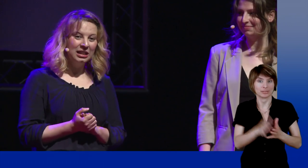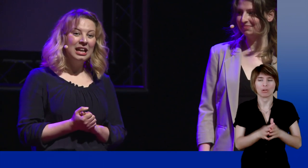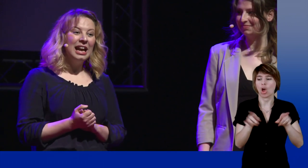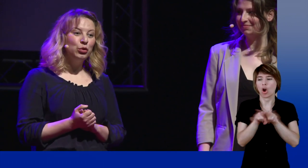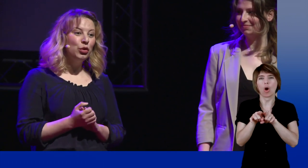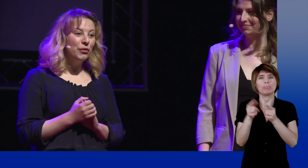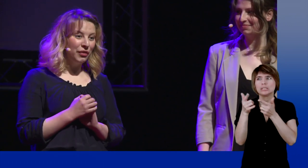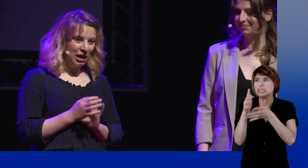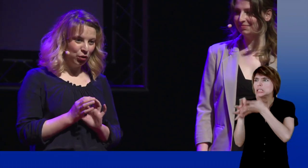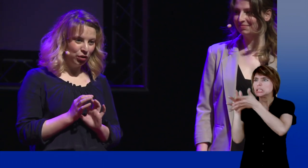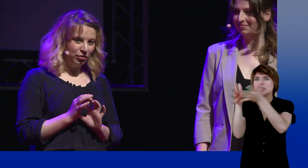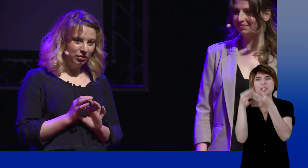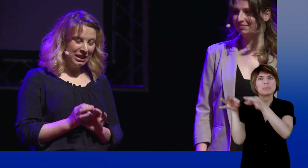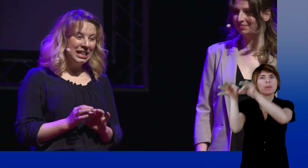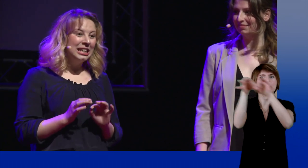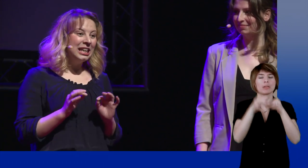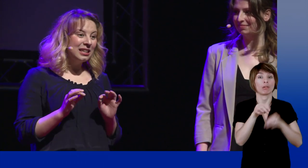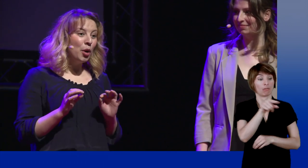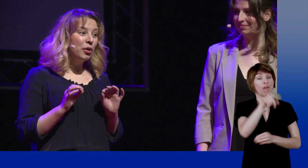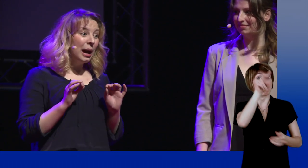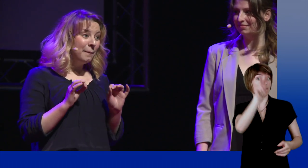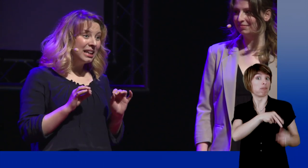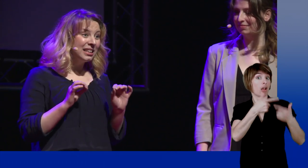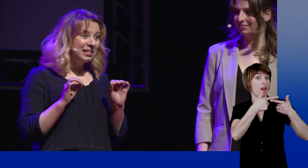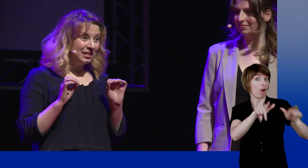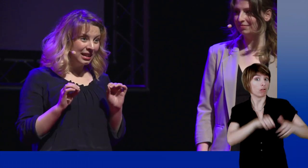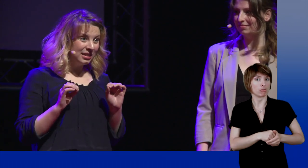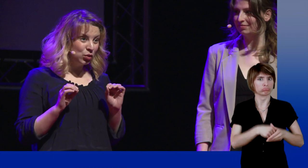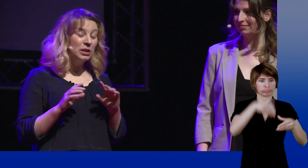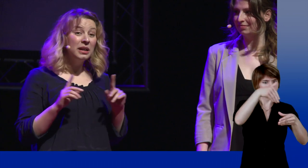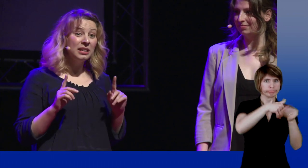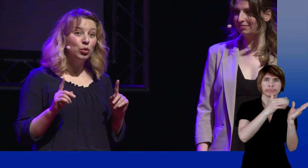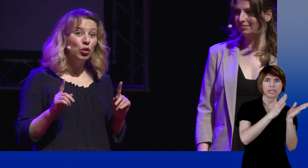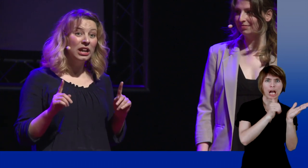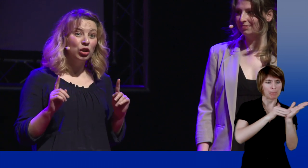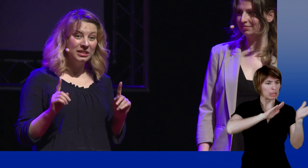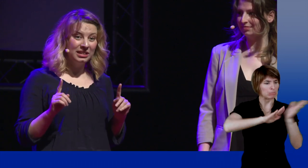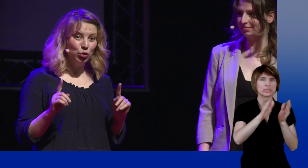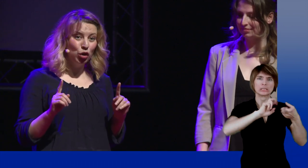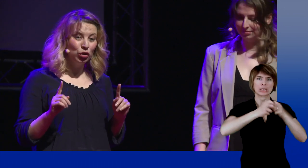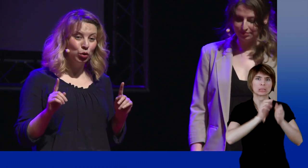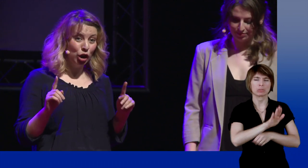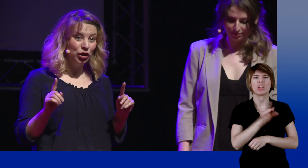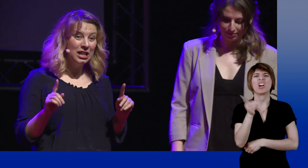is a real language, that uses its own grammar and syntax. It is not just a language like a code system.